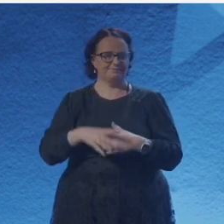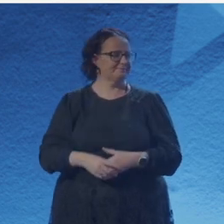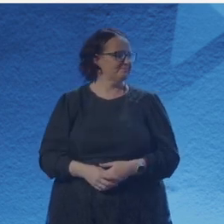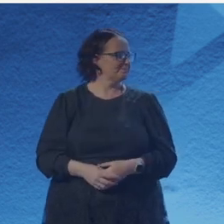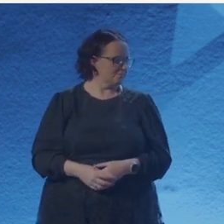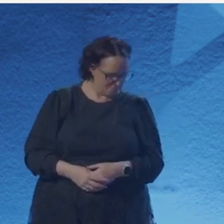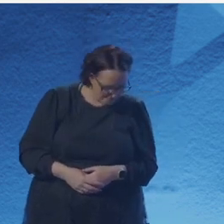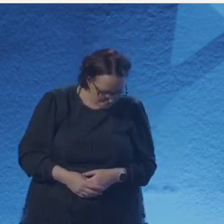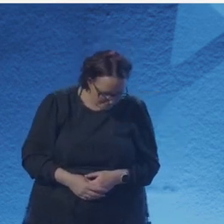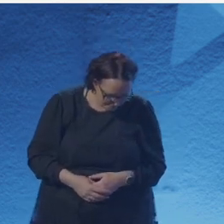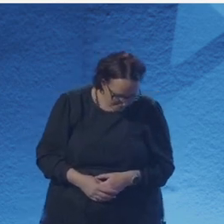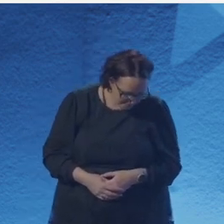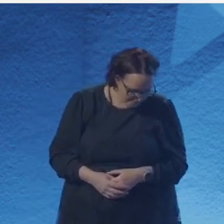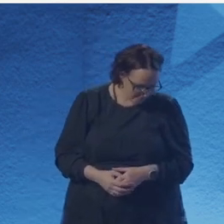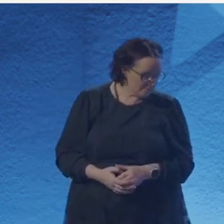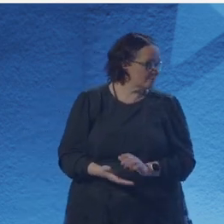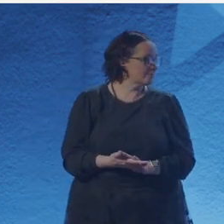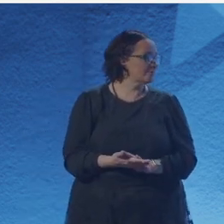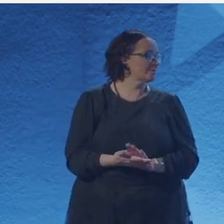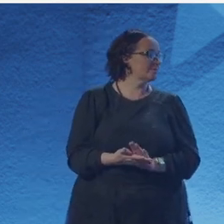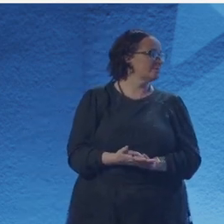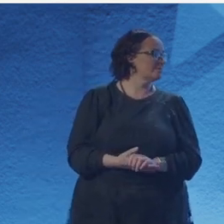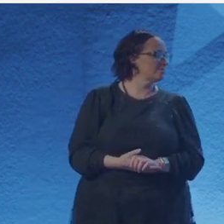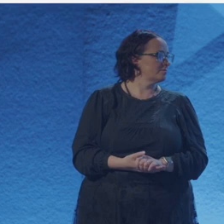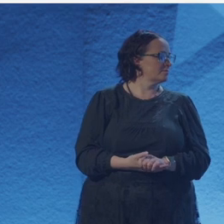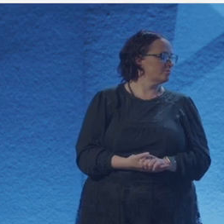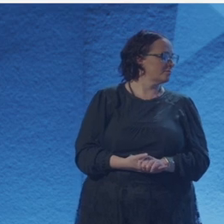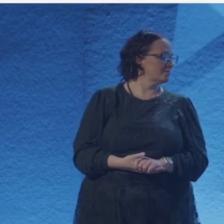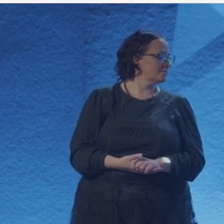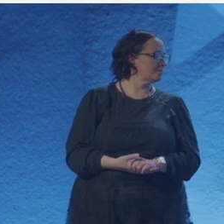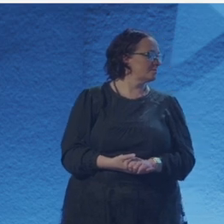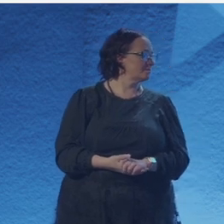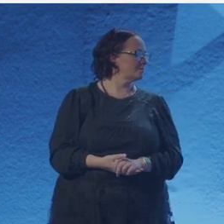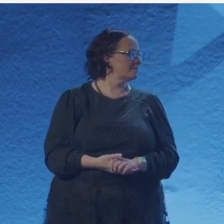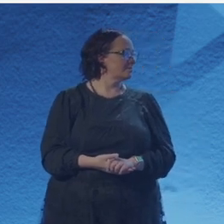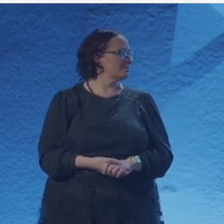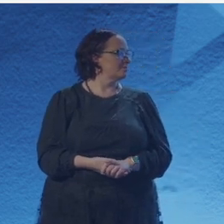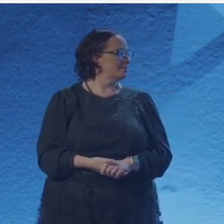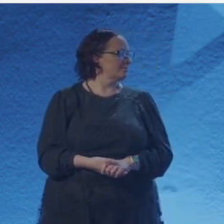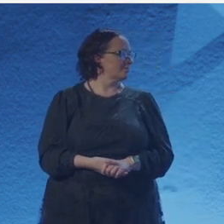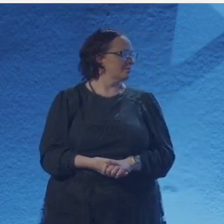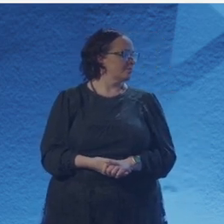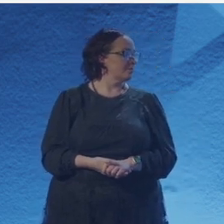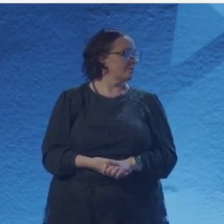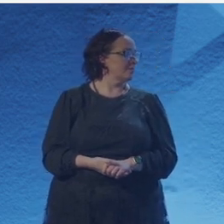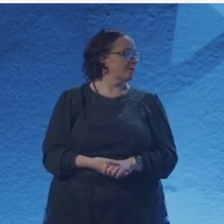Her work has been recorded for BBC Radio four and RTÉ Radio. And I also just really love your physics poems, so that's why you're here today.